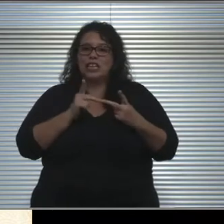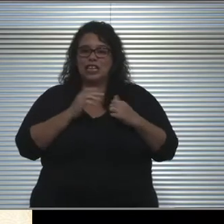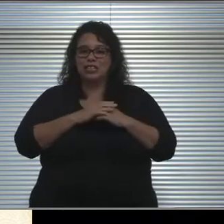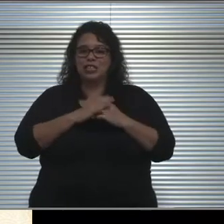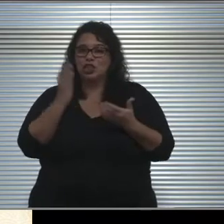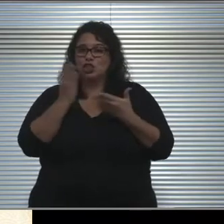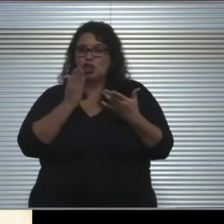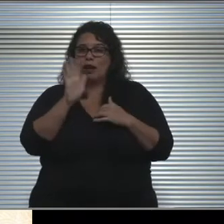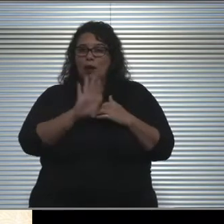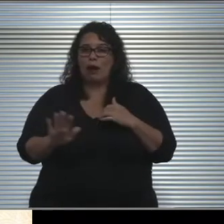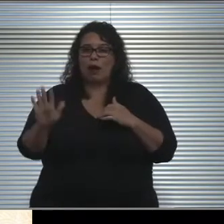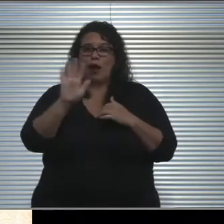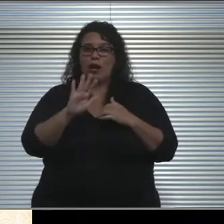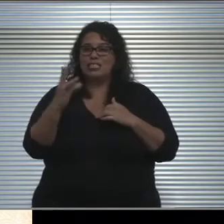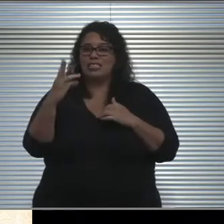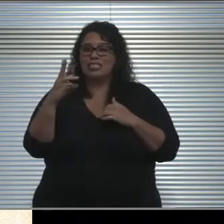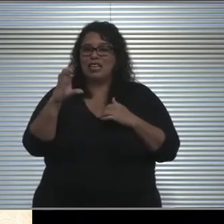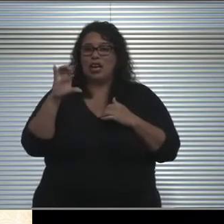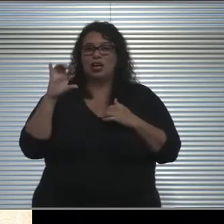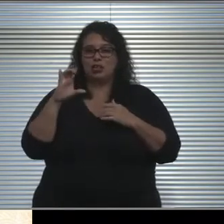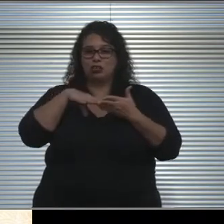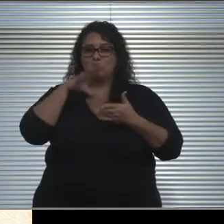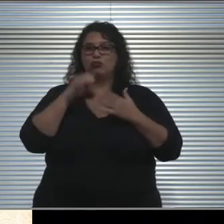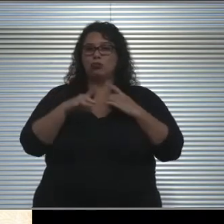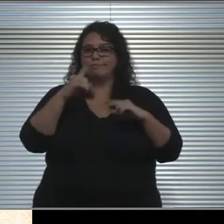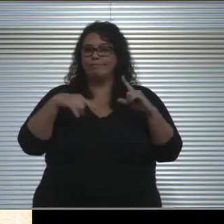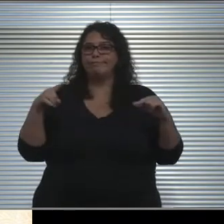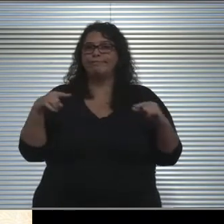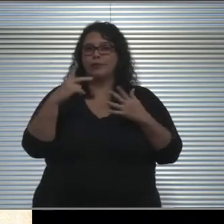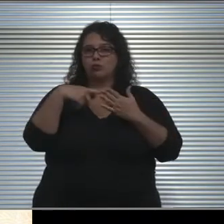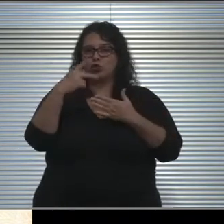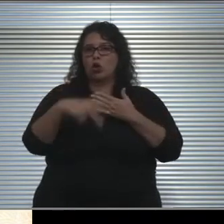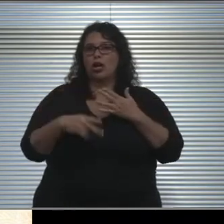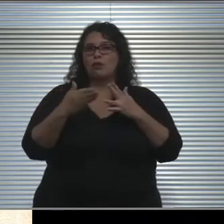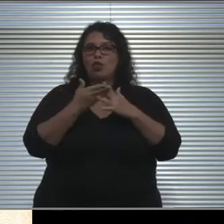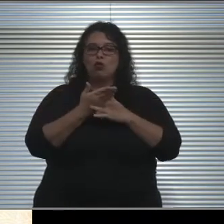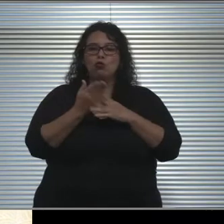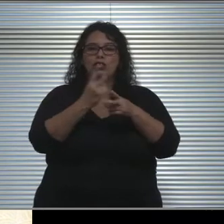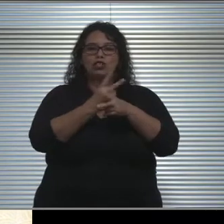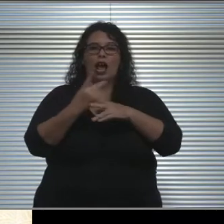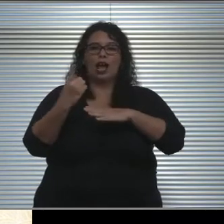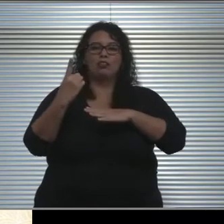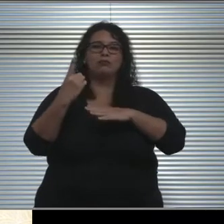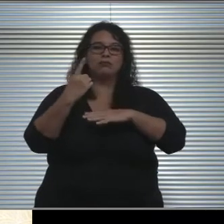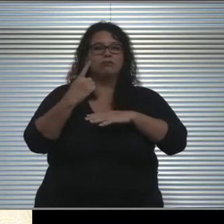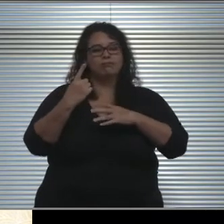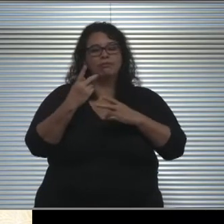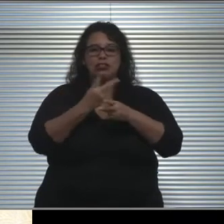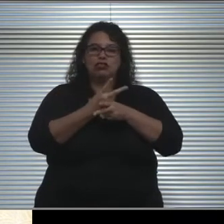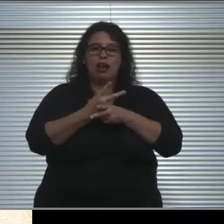about 1600 students through those varying programs either through childcare or as preschool.